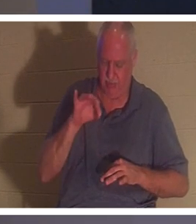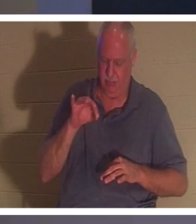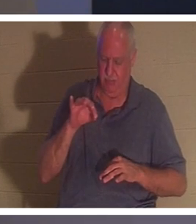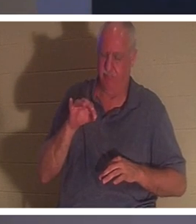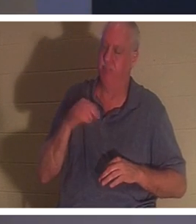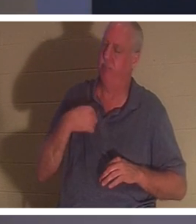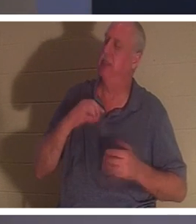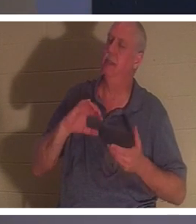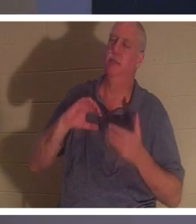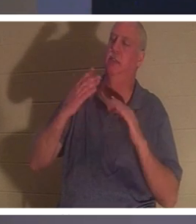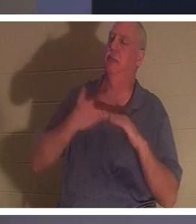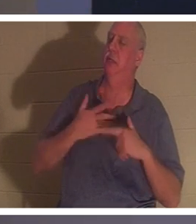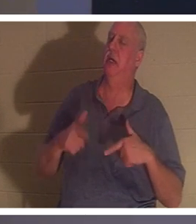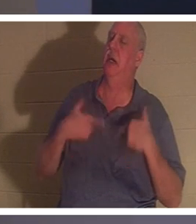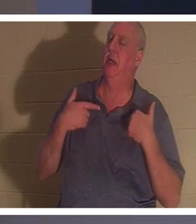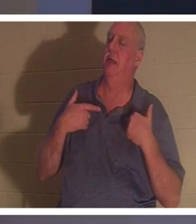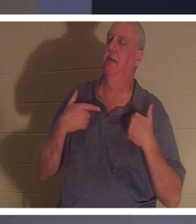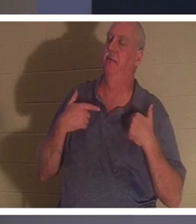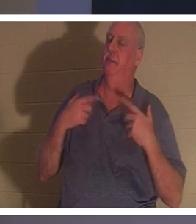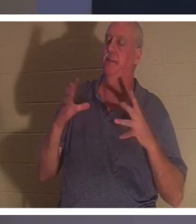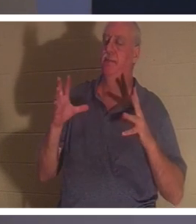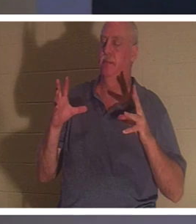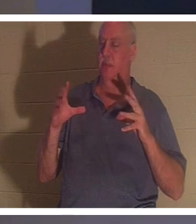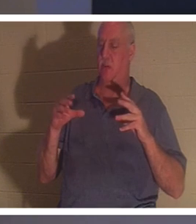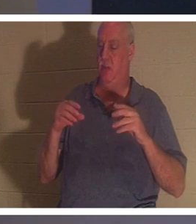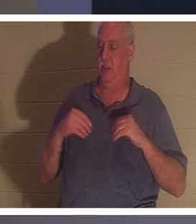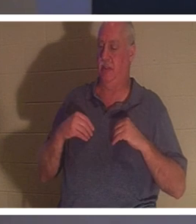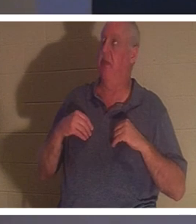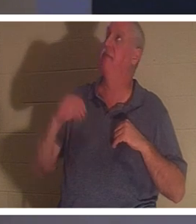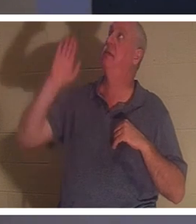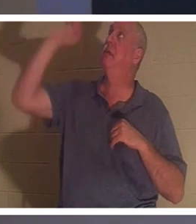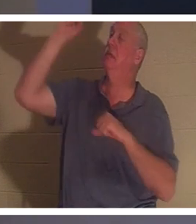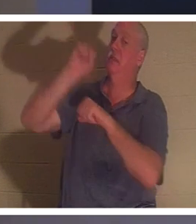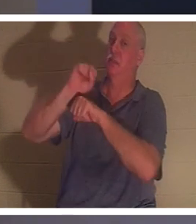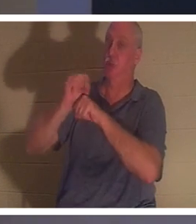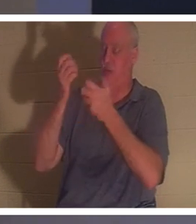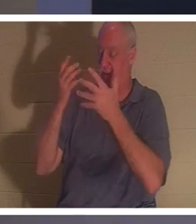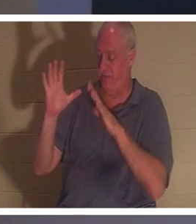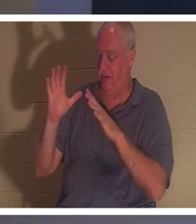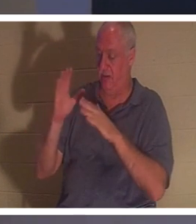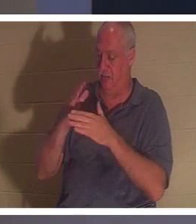with my life and they receive the finished work of what Jesus accomplished. He didn't die the death